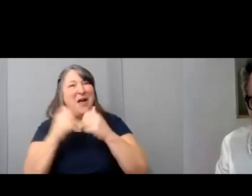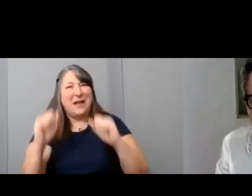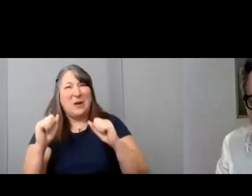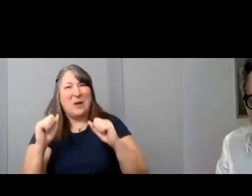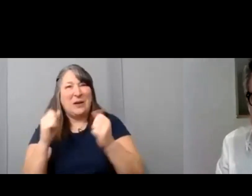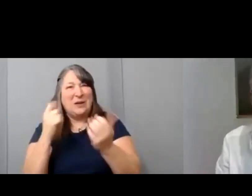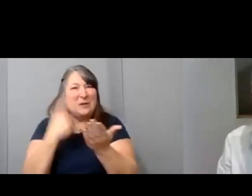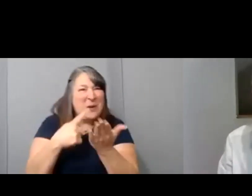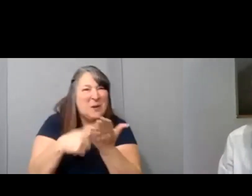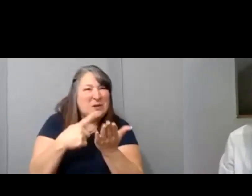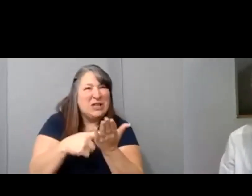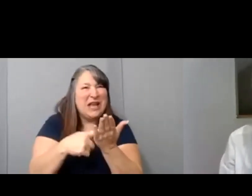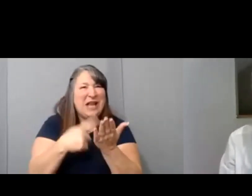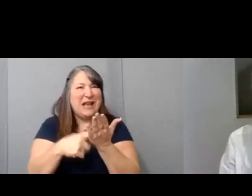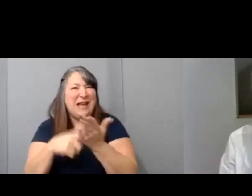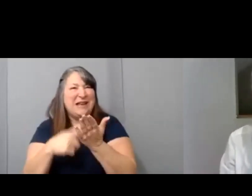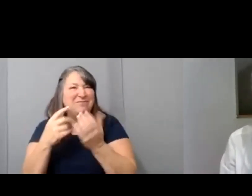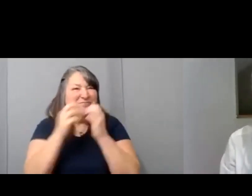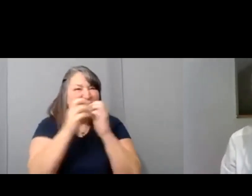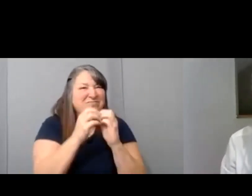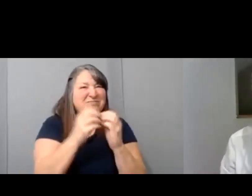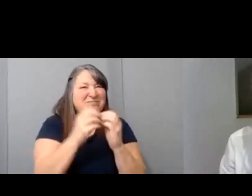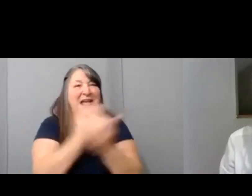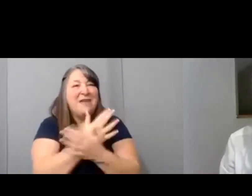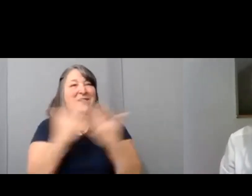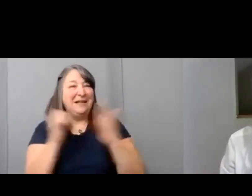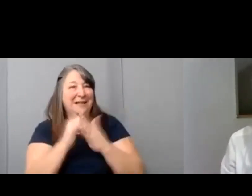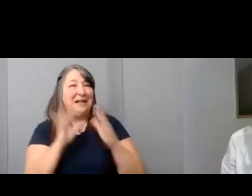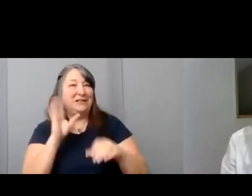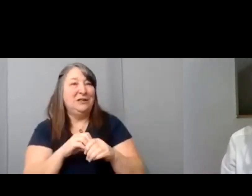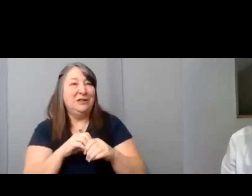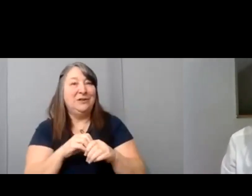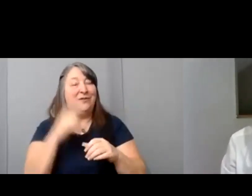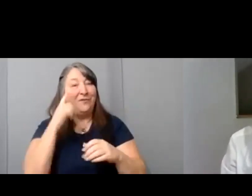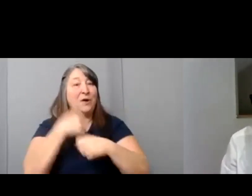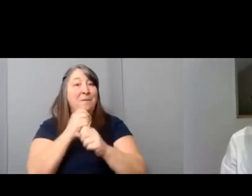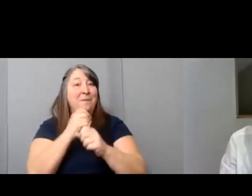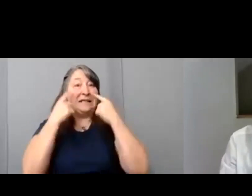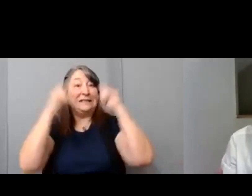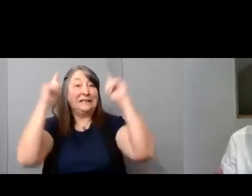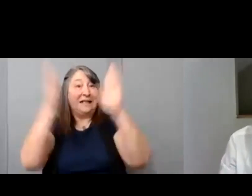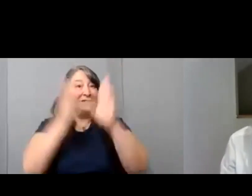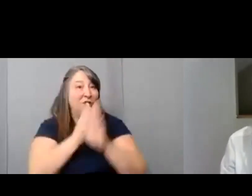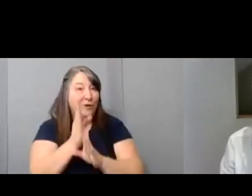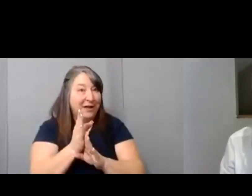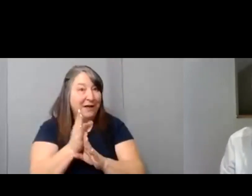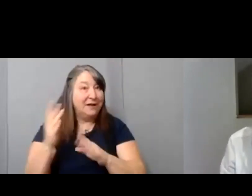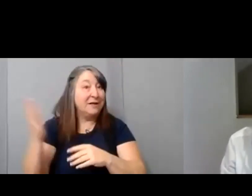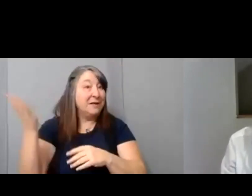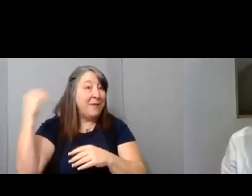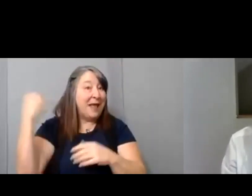performers needed to negotiate to uh to make a successful career. And in the past we have had some wonderful